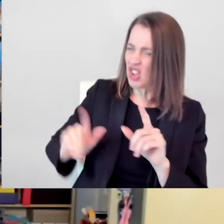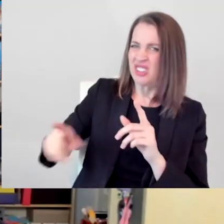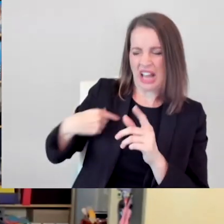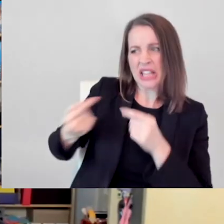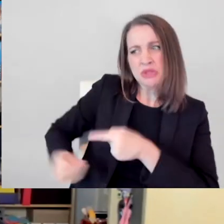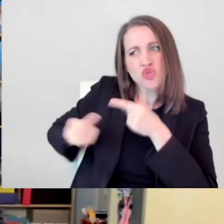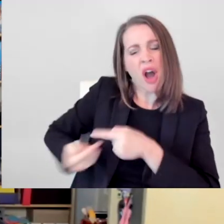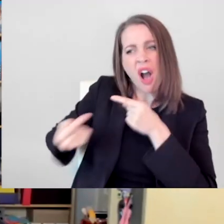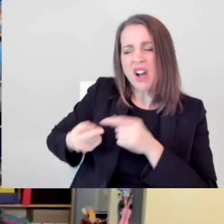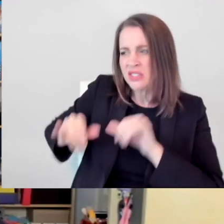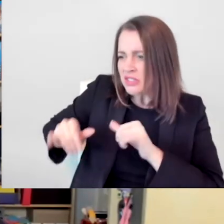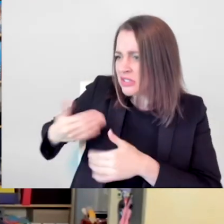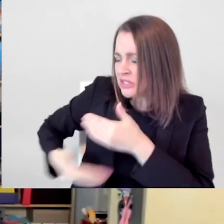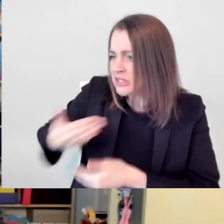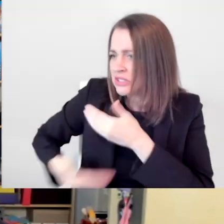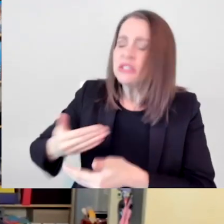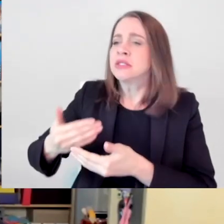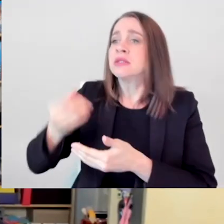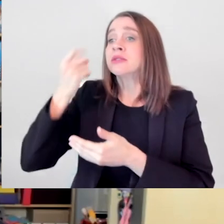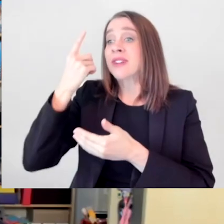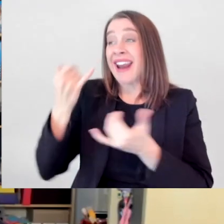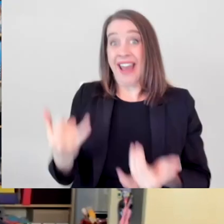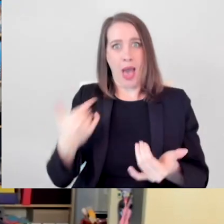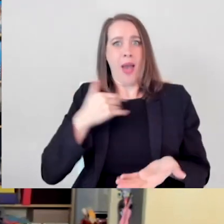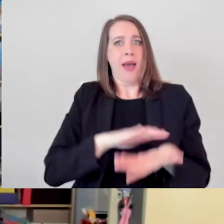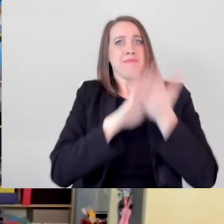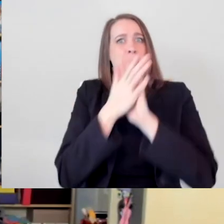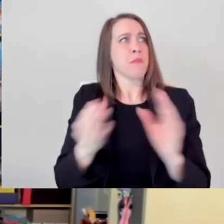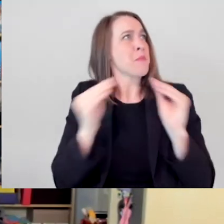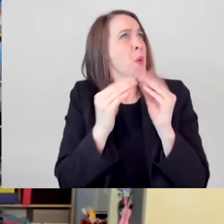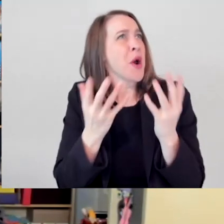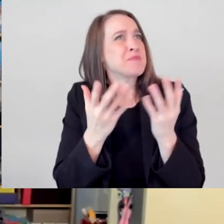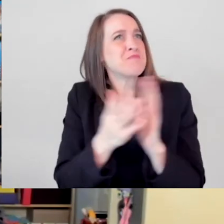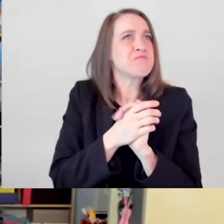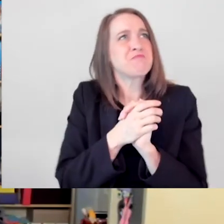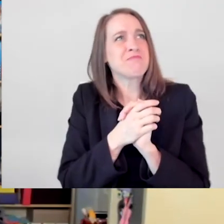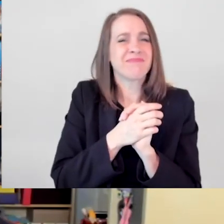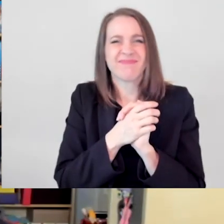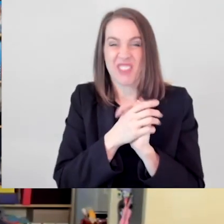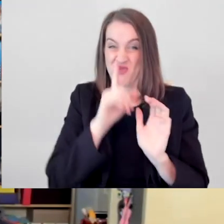brought me some difficulties. But it's actually made me a lot more--